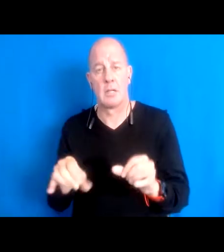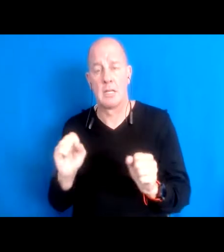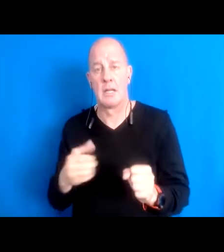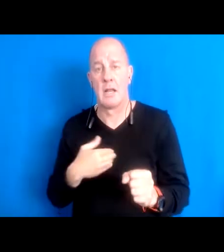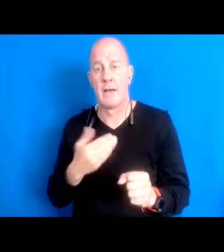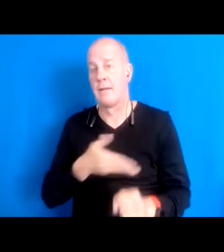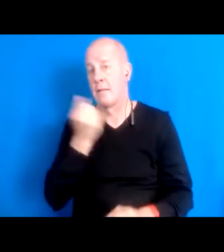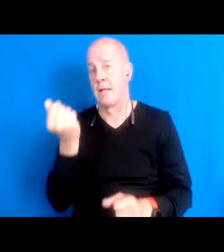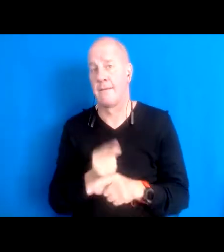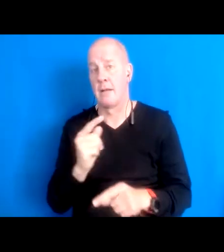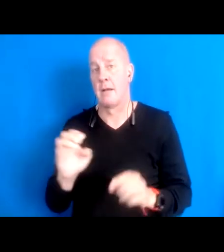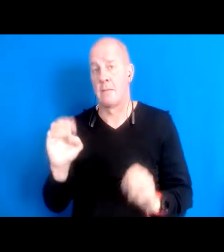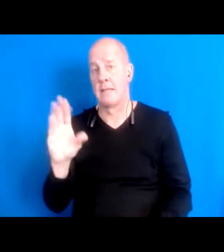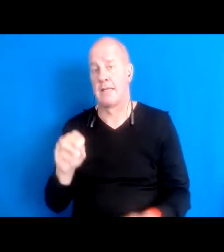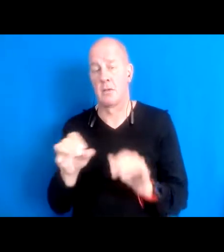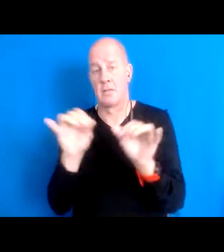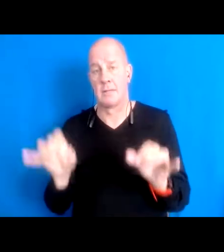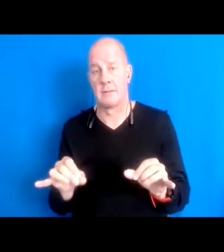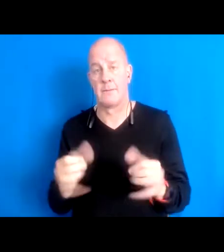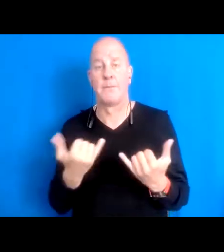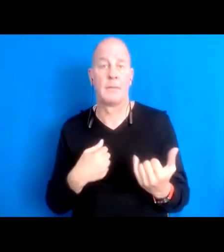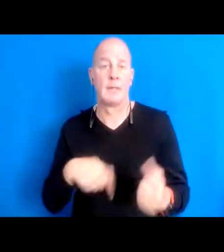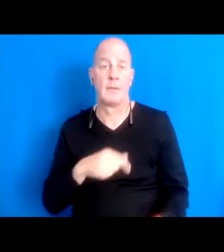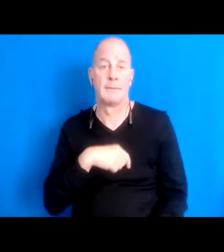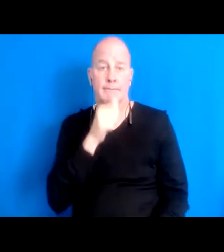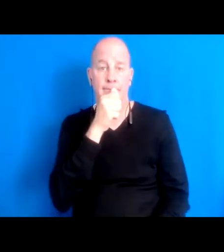16:04:55 And I think now we're suffering or dealing with the consequences of that naivete